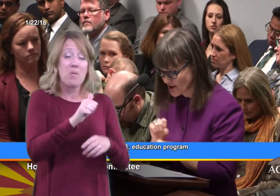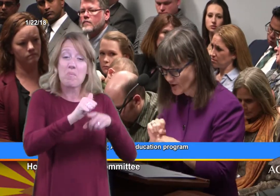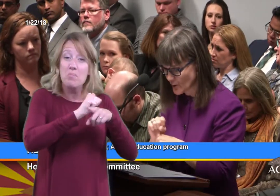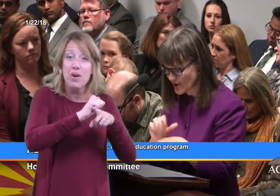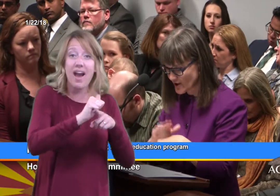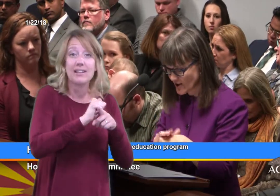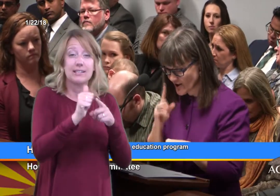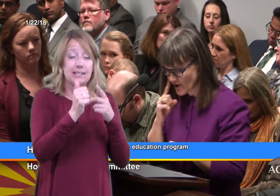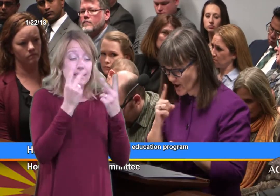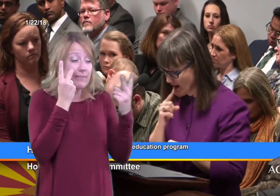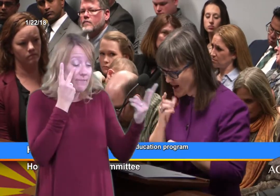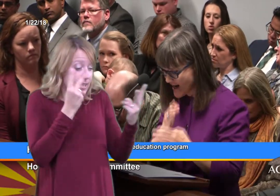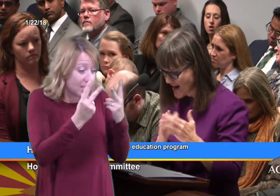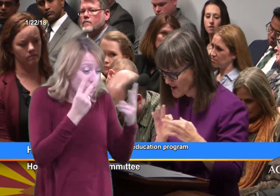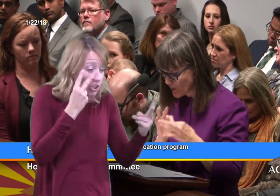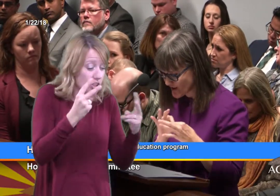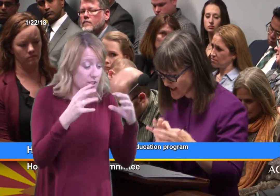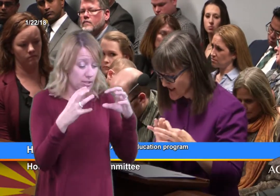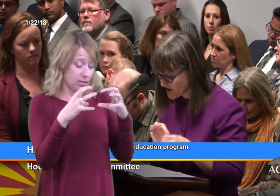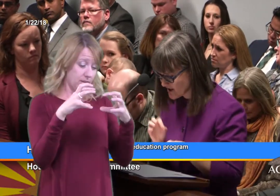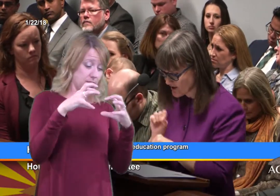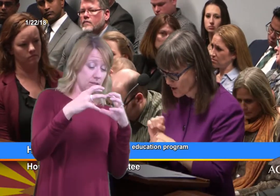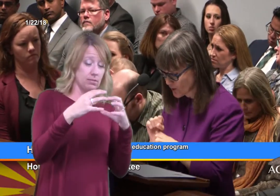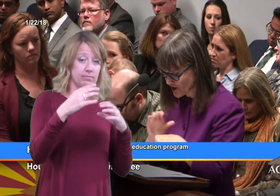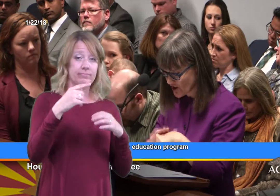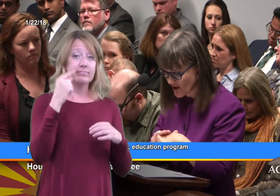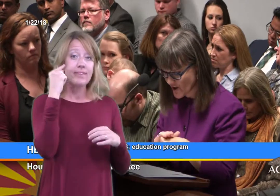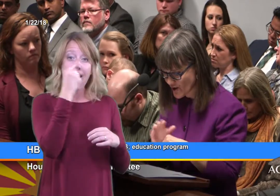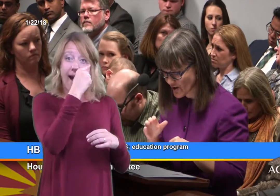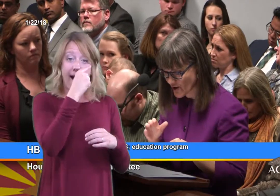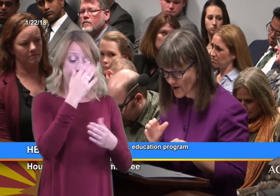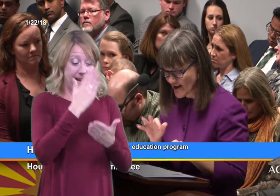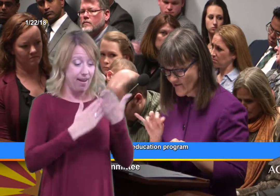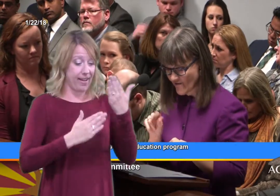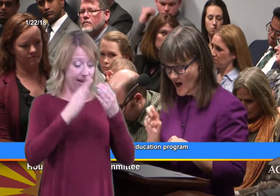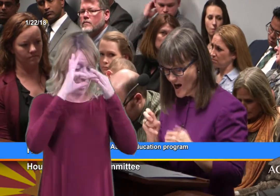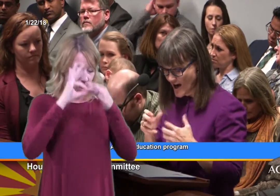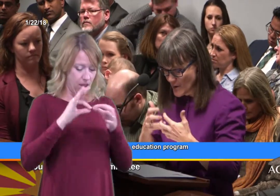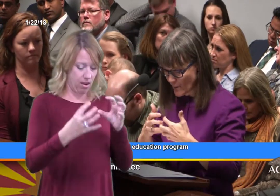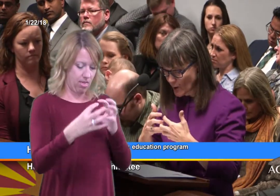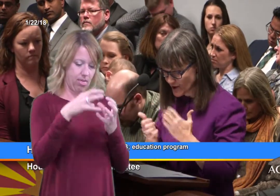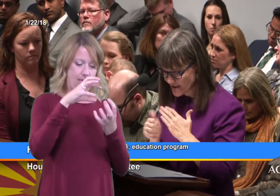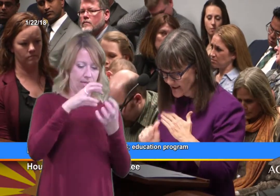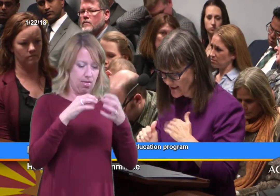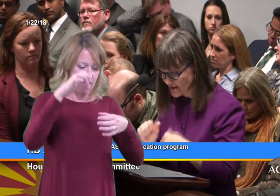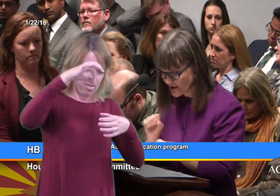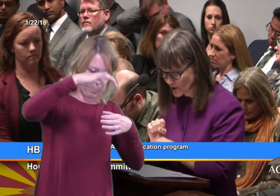She worked on her eye/hand coordination. She worked on her fine motor skills.